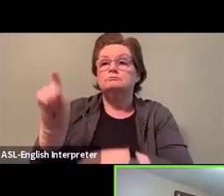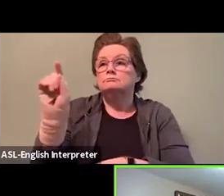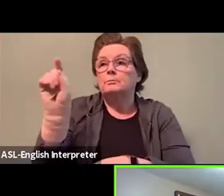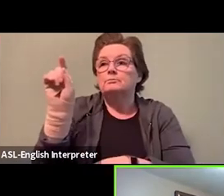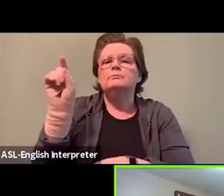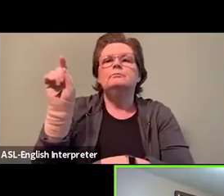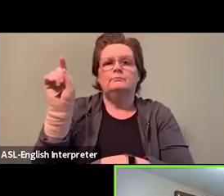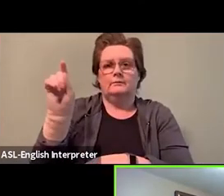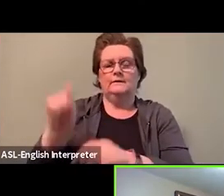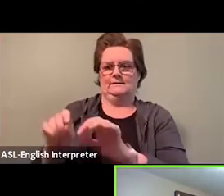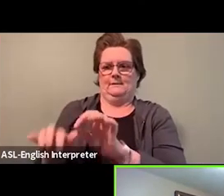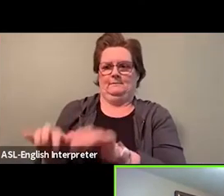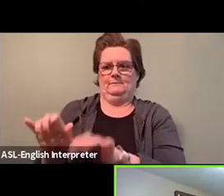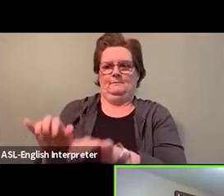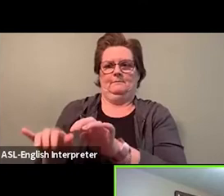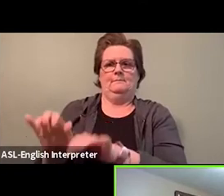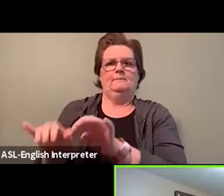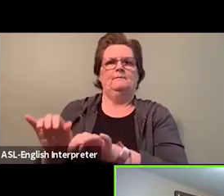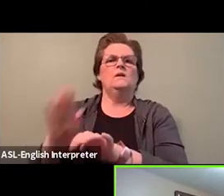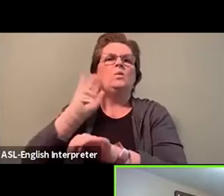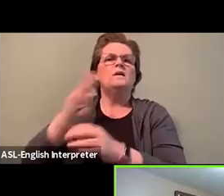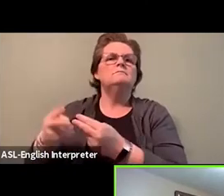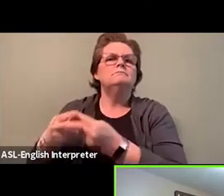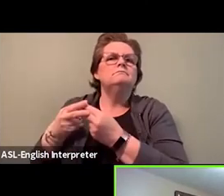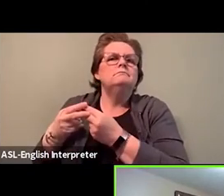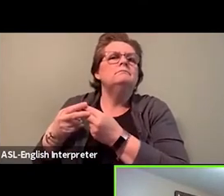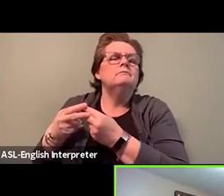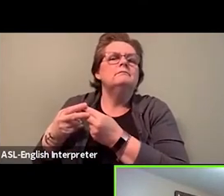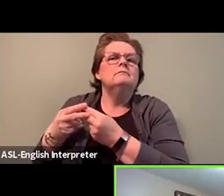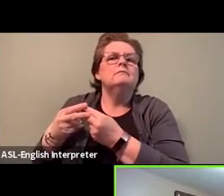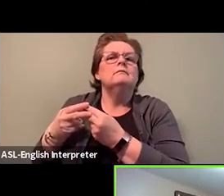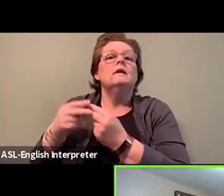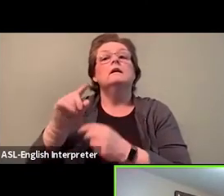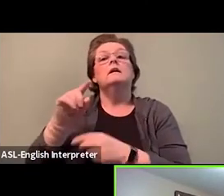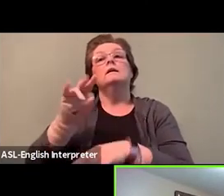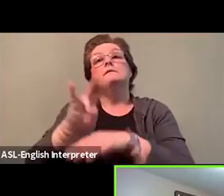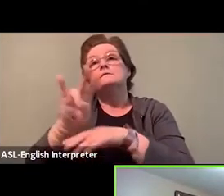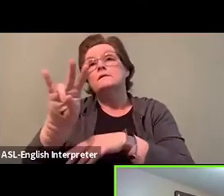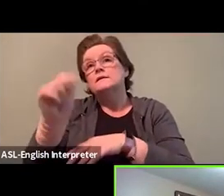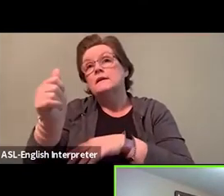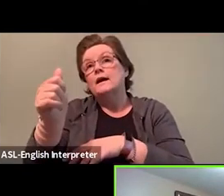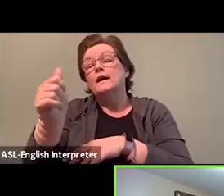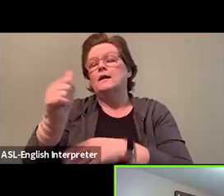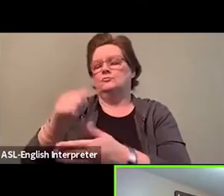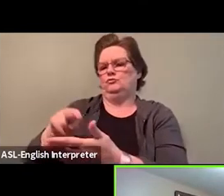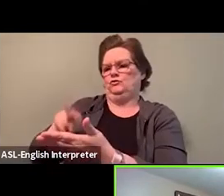or if you're joining us on Facebook in the comment section there.